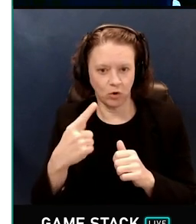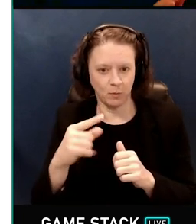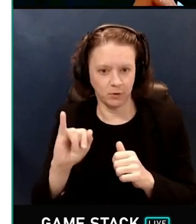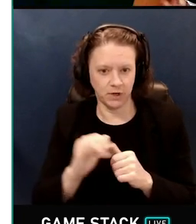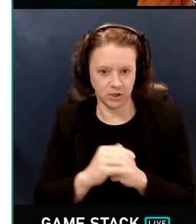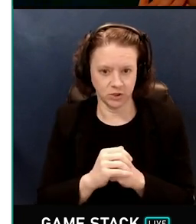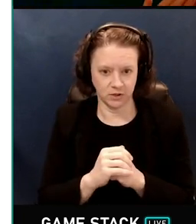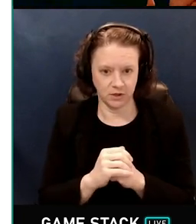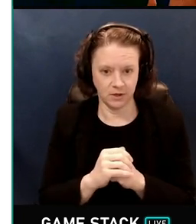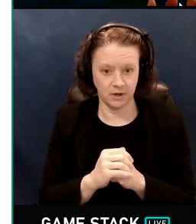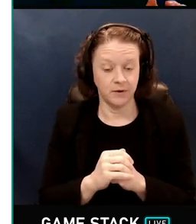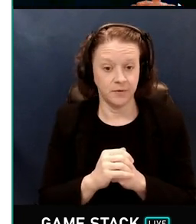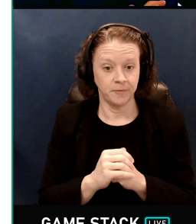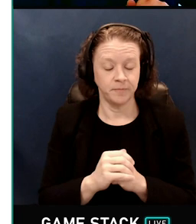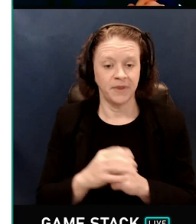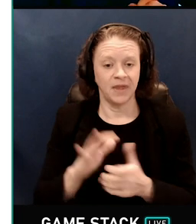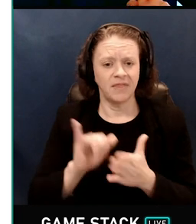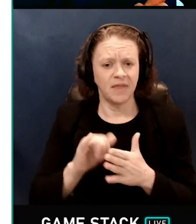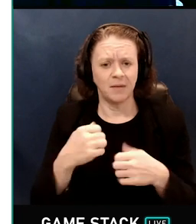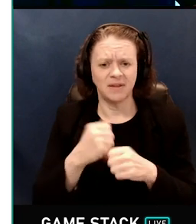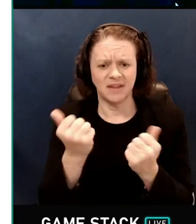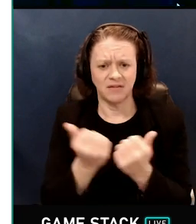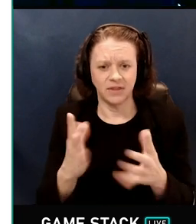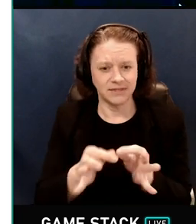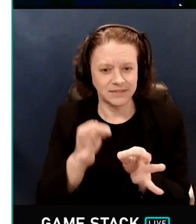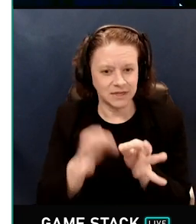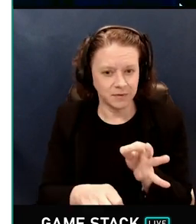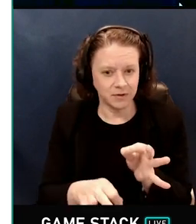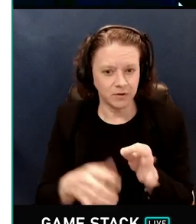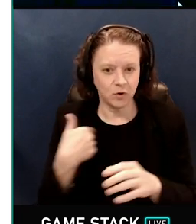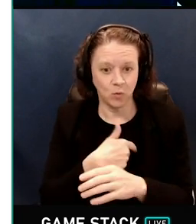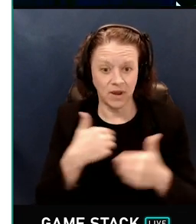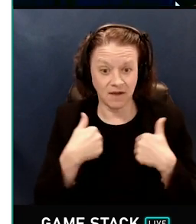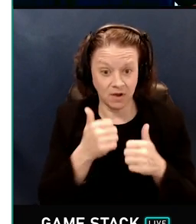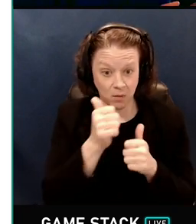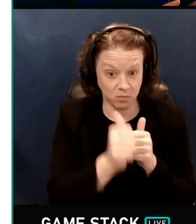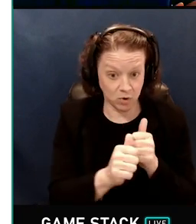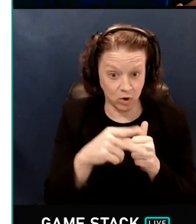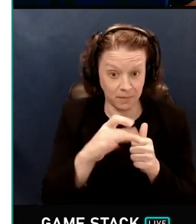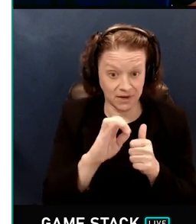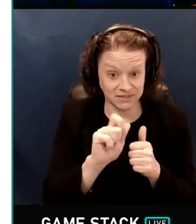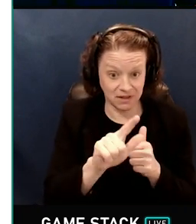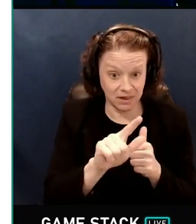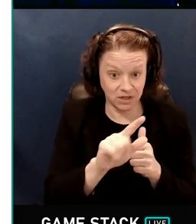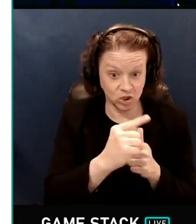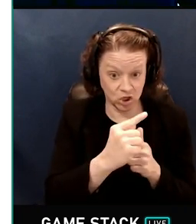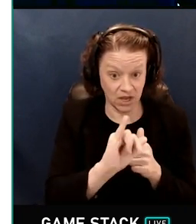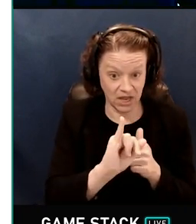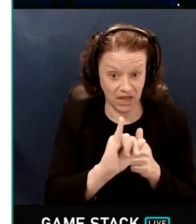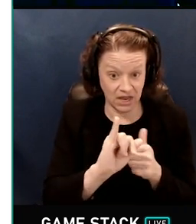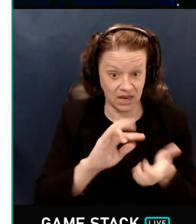And this actually makes the whole thing quite simple, by having per pixel GI, we don't need ambient occlusion.